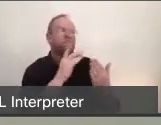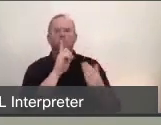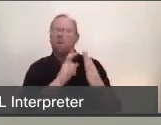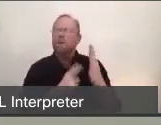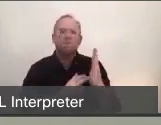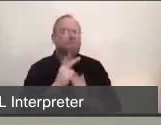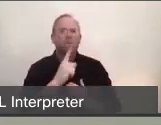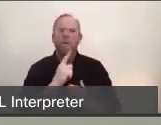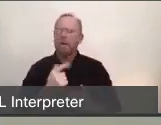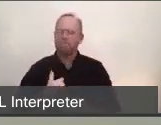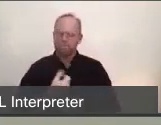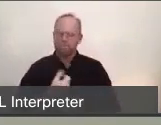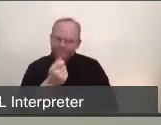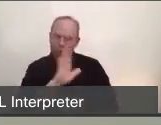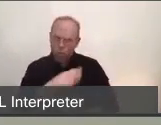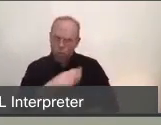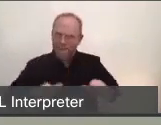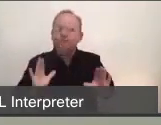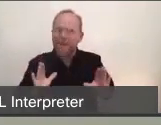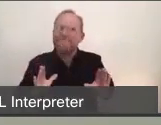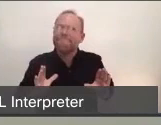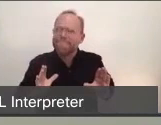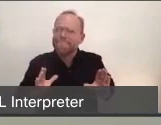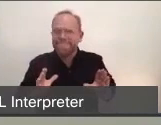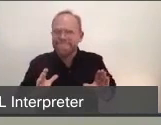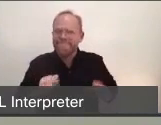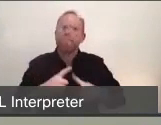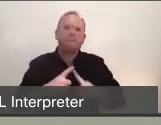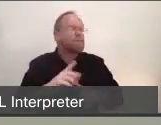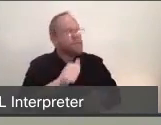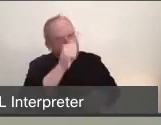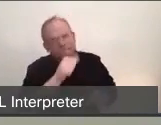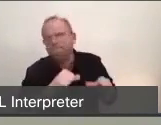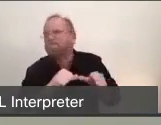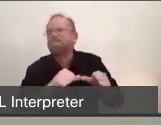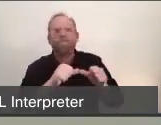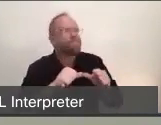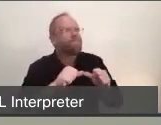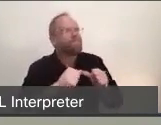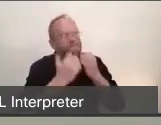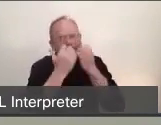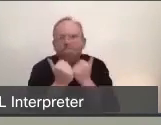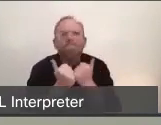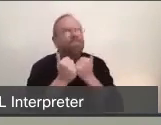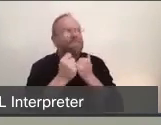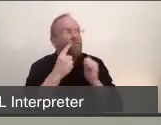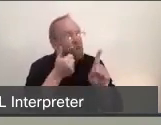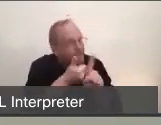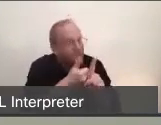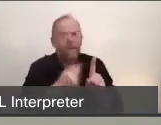many of you are making, and appreciate the resiliency and the compassion that you're showing to yourselves, and to your family, and to your neighbors.